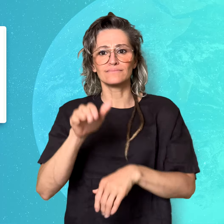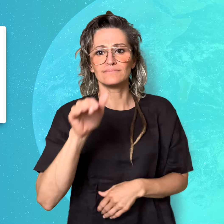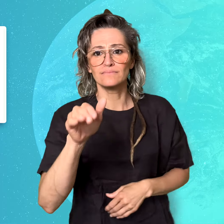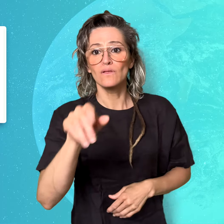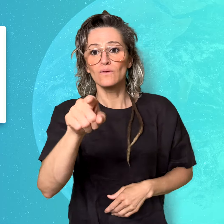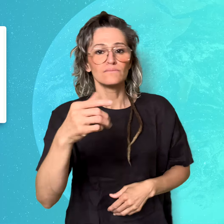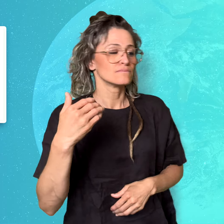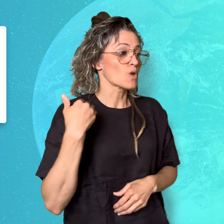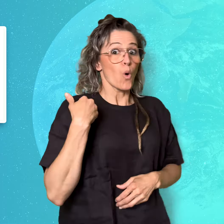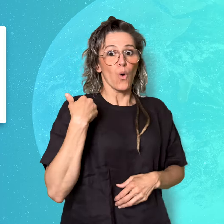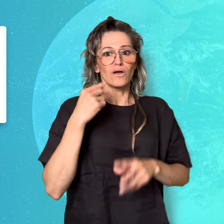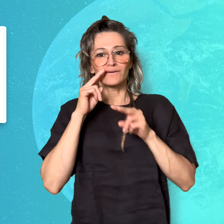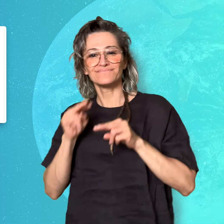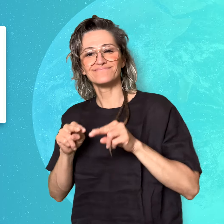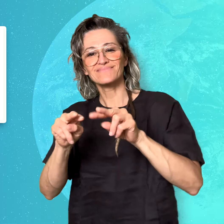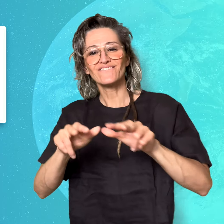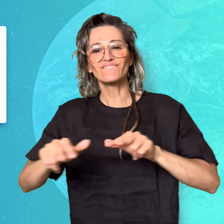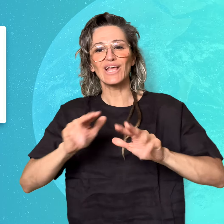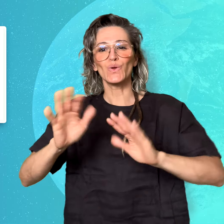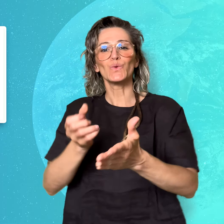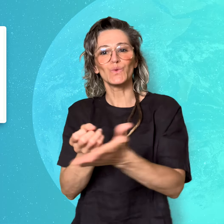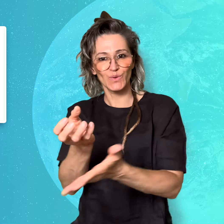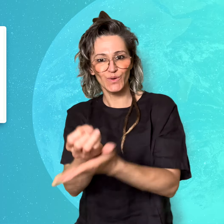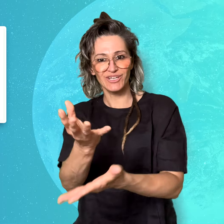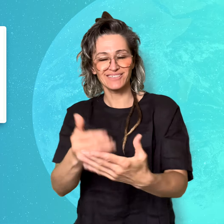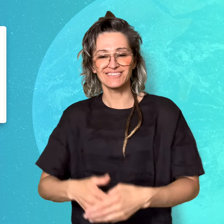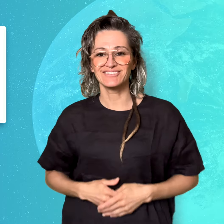so that you'll never miss a video!